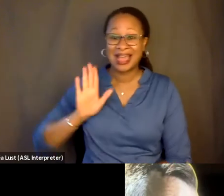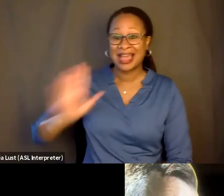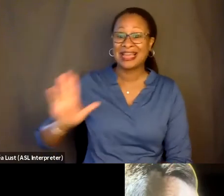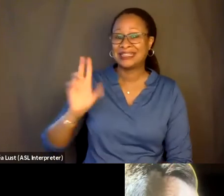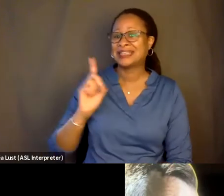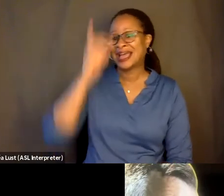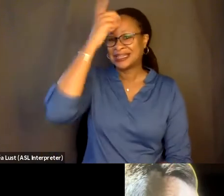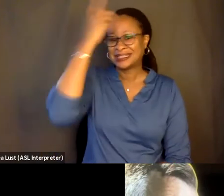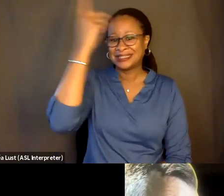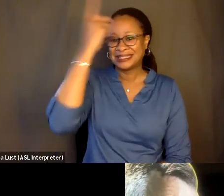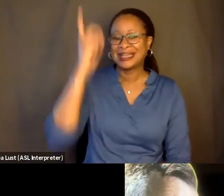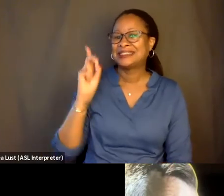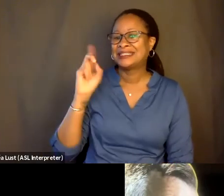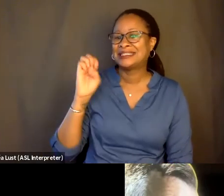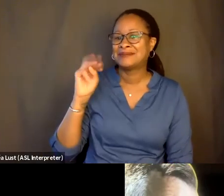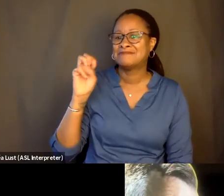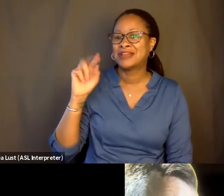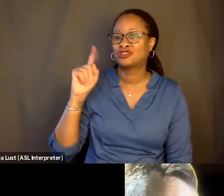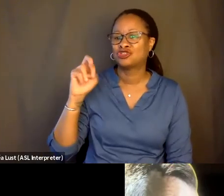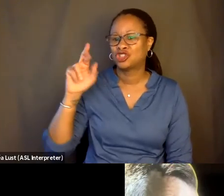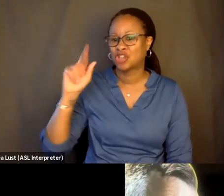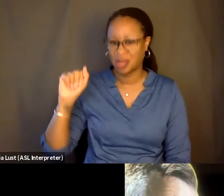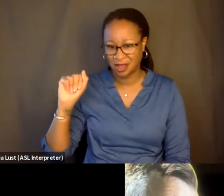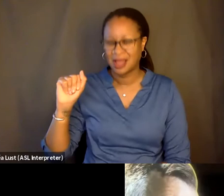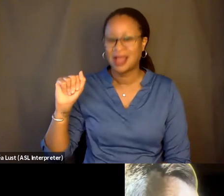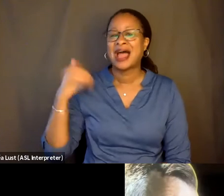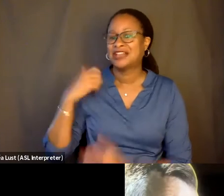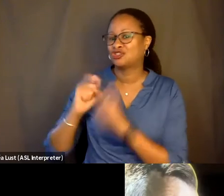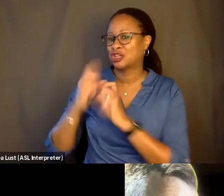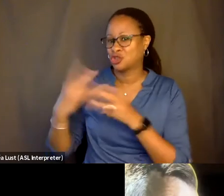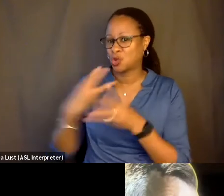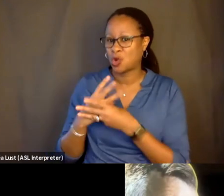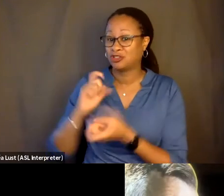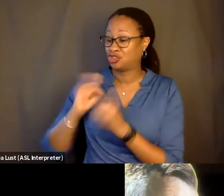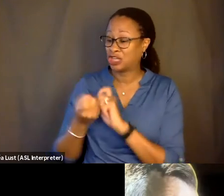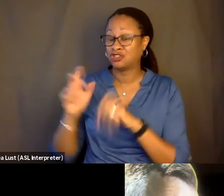has rendered the world unfamiliar to me and has changed the nature of our relationship.